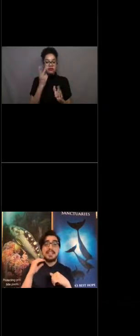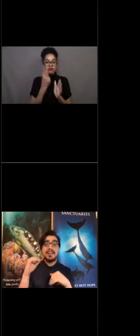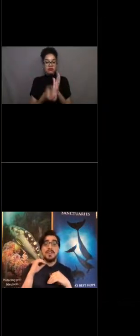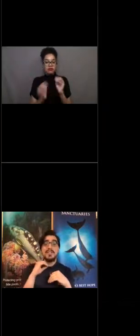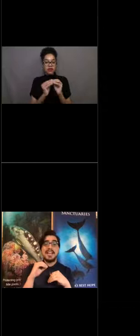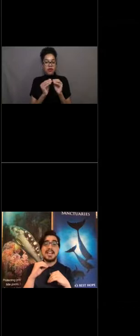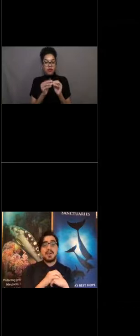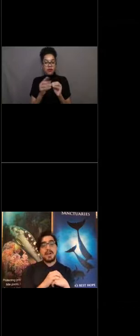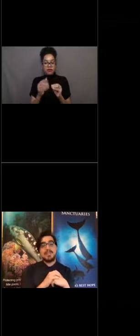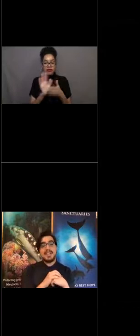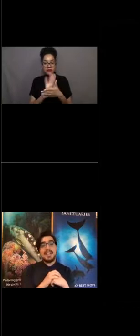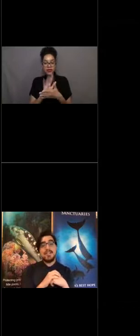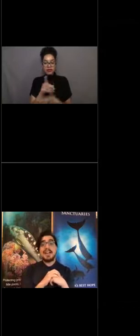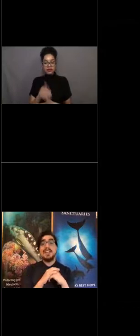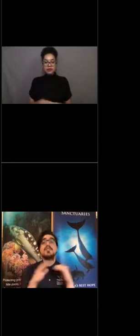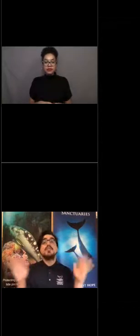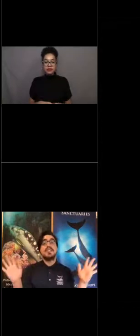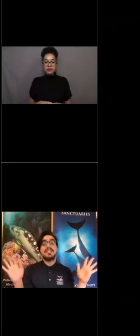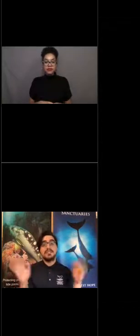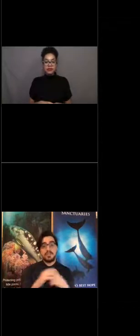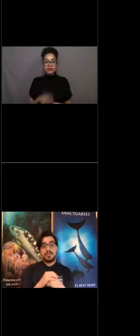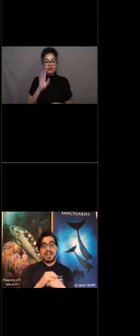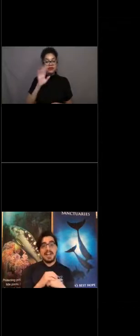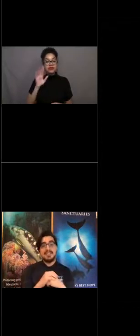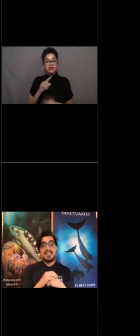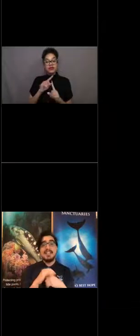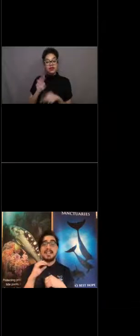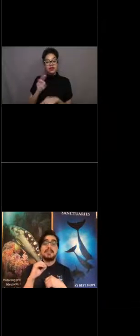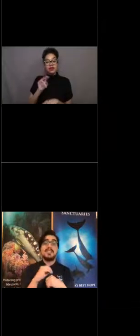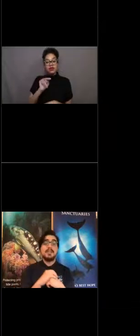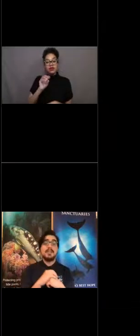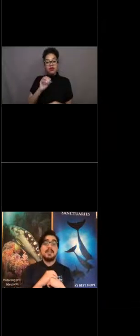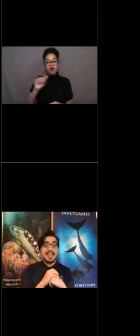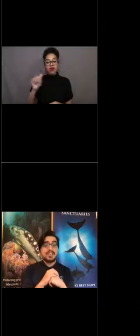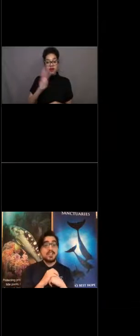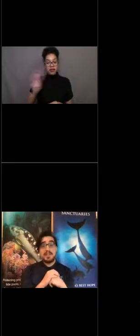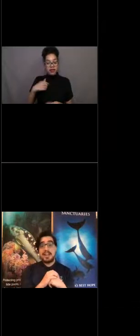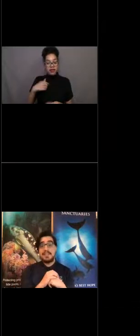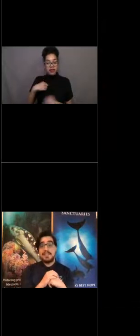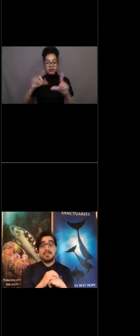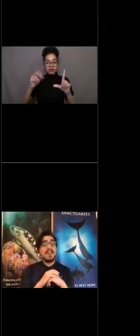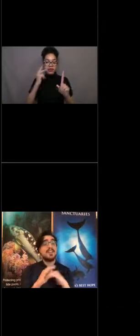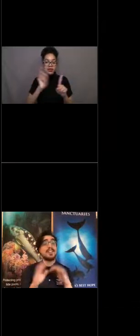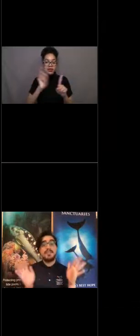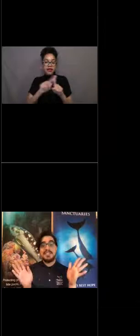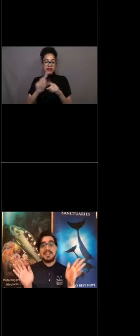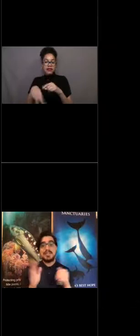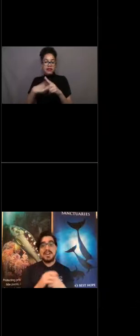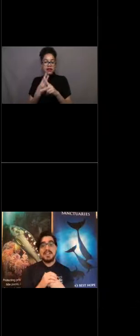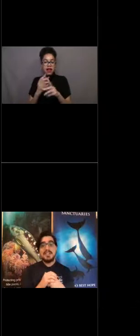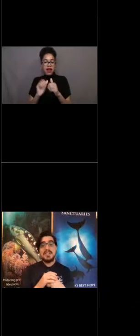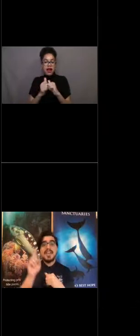At the NOAA Sanctuary website, you can find numerous virtual dives that allow you to see what it's like scuba diving through various marine sanctuaries.